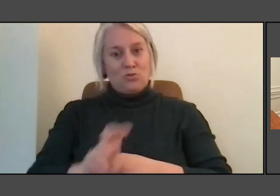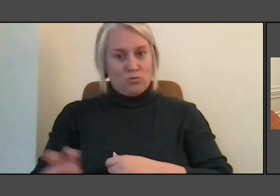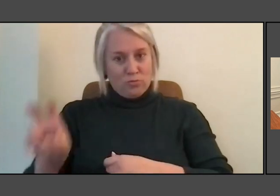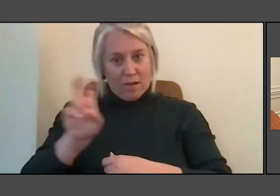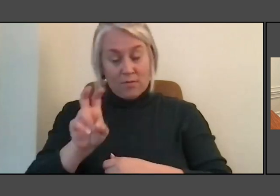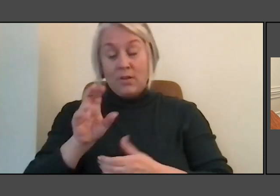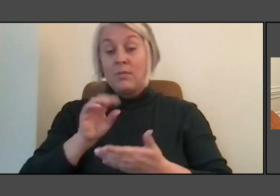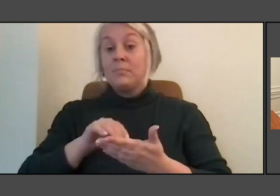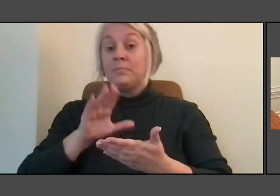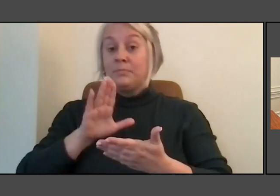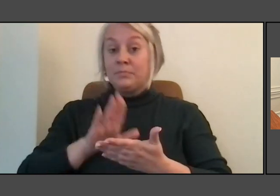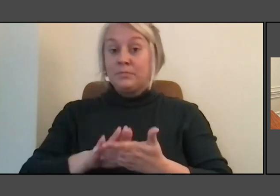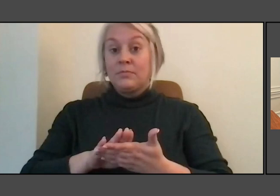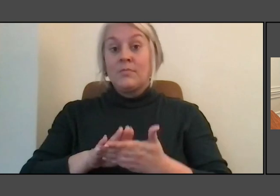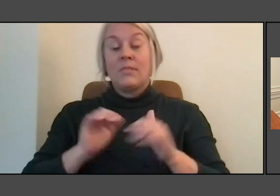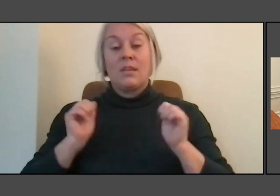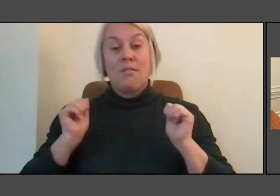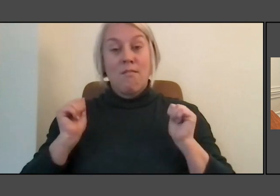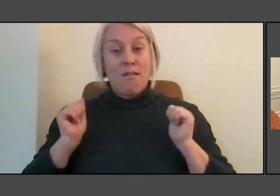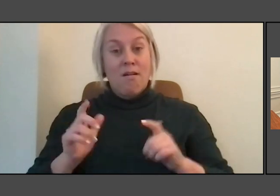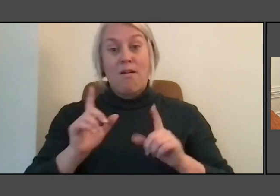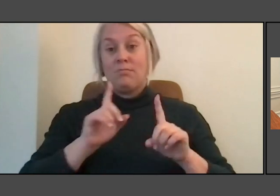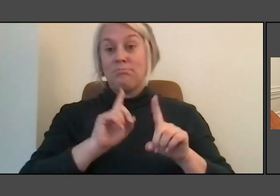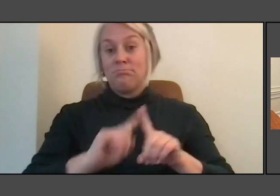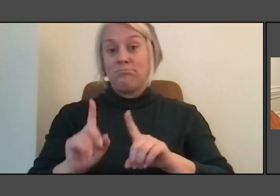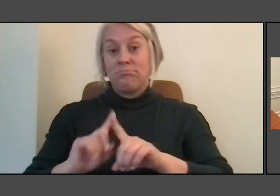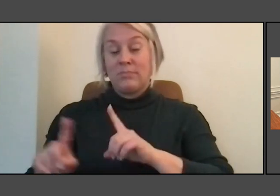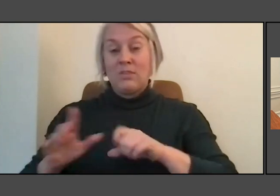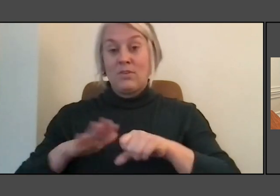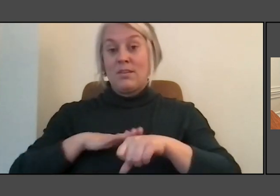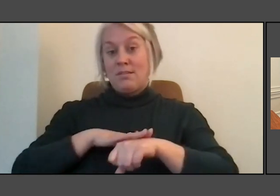all the different Native American tribal tribes